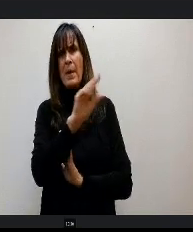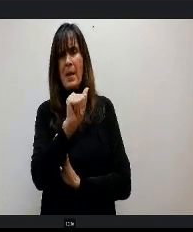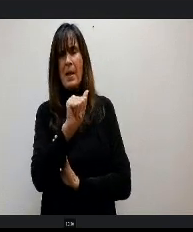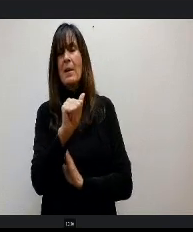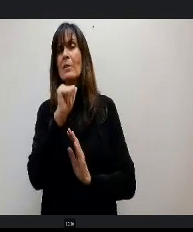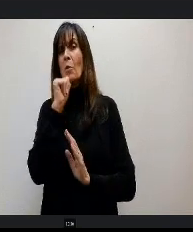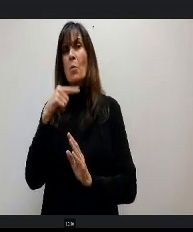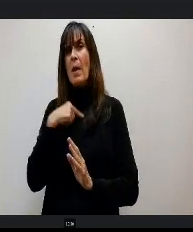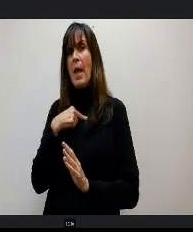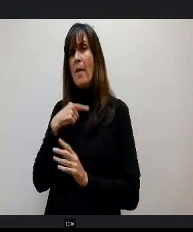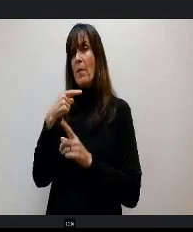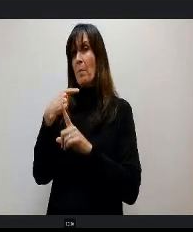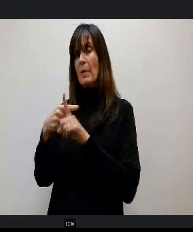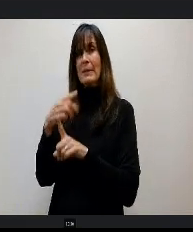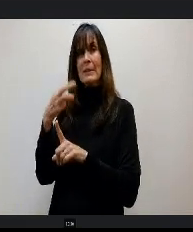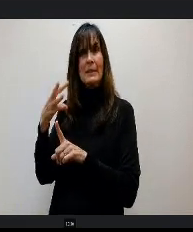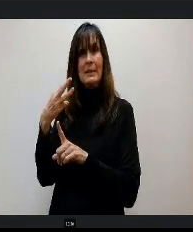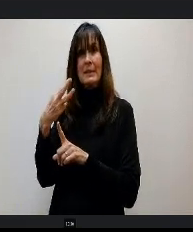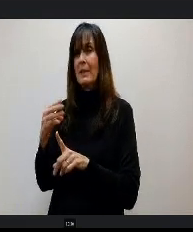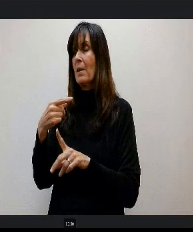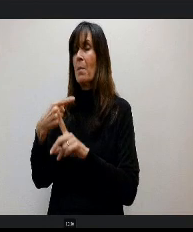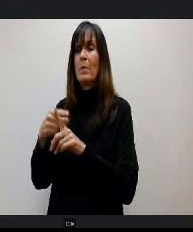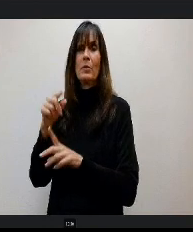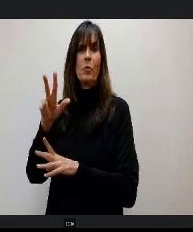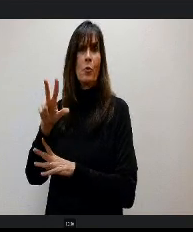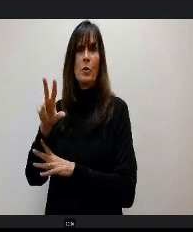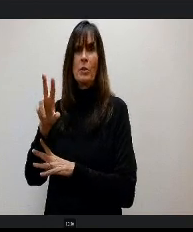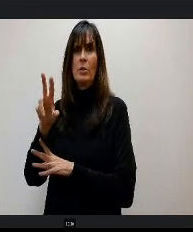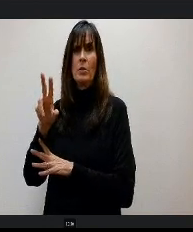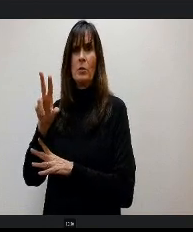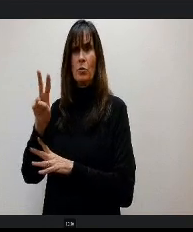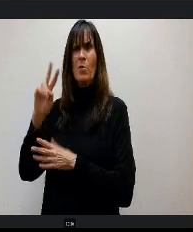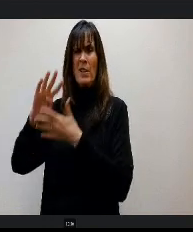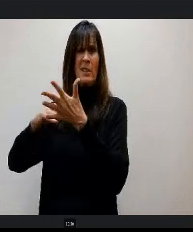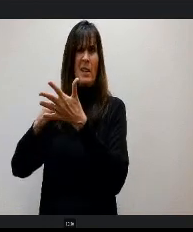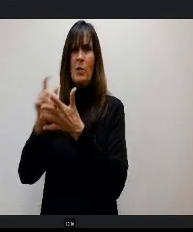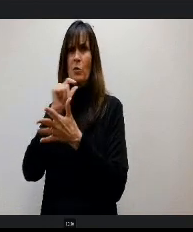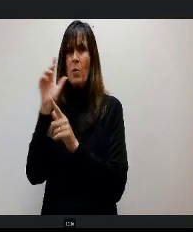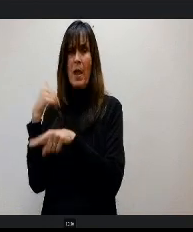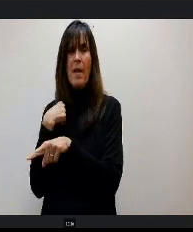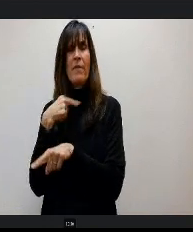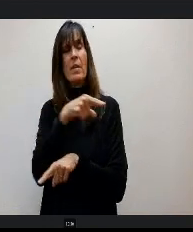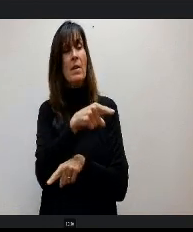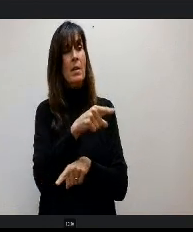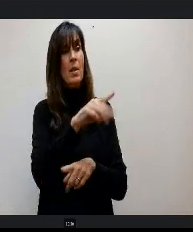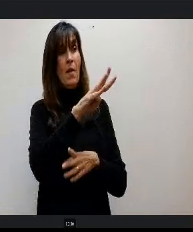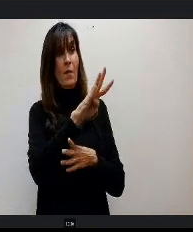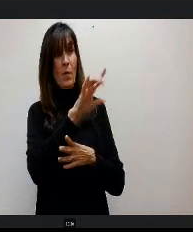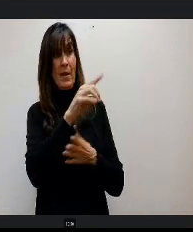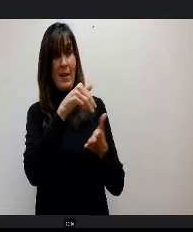on the salary scale, that would be e changing from 48,800 to